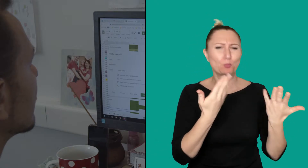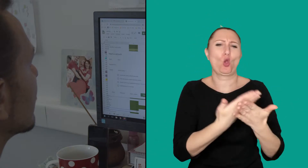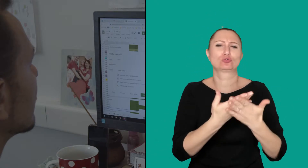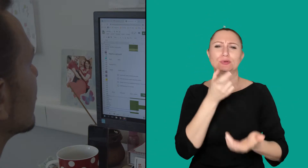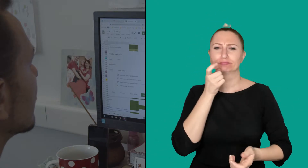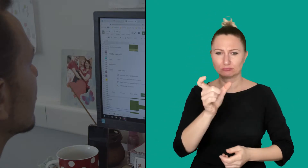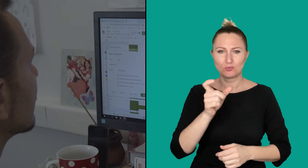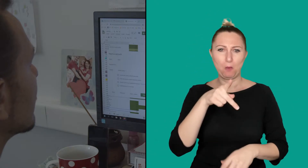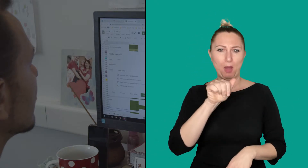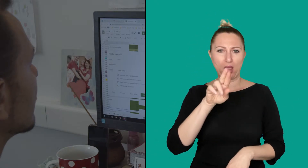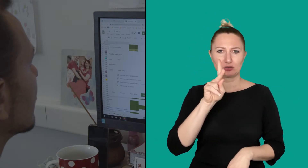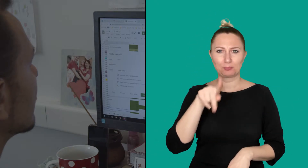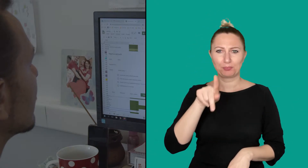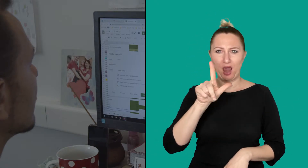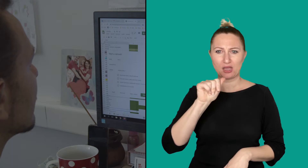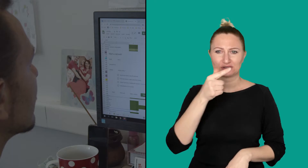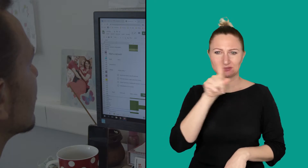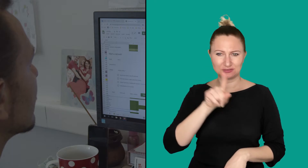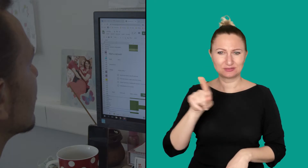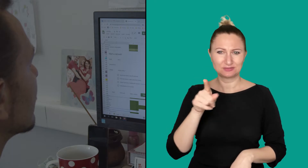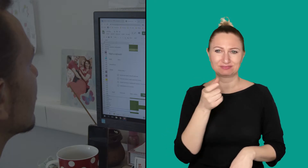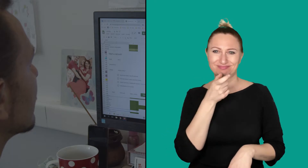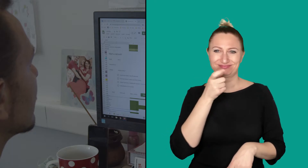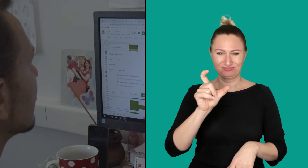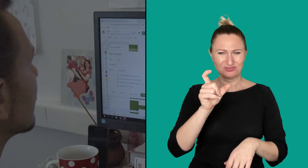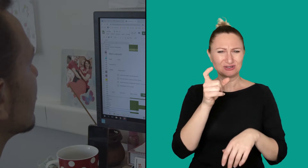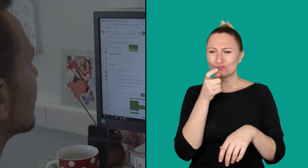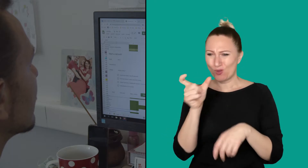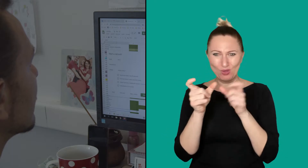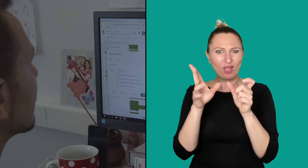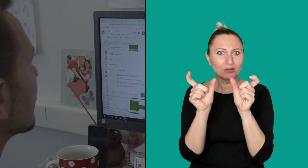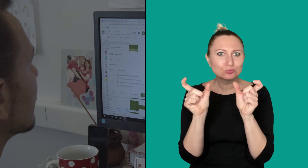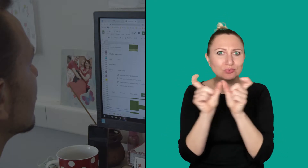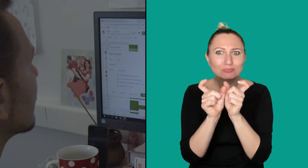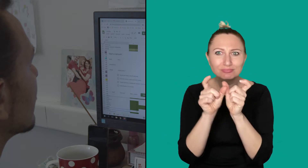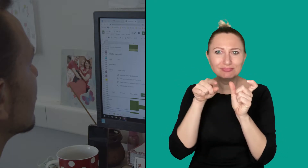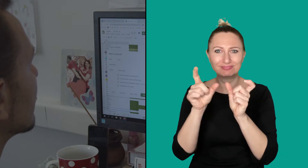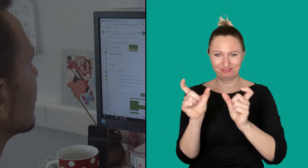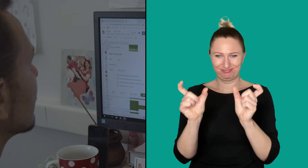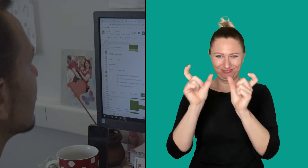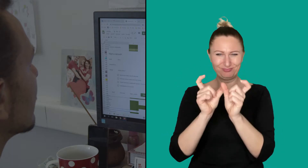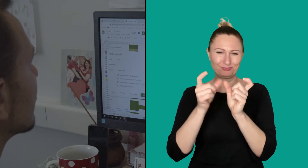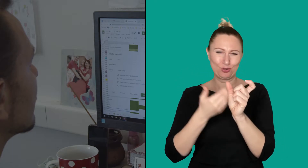For example, "parking space" is written as two words,